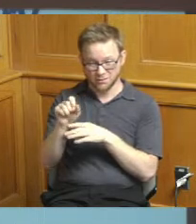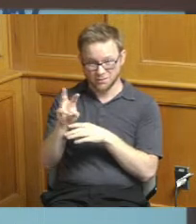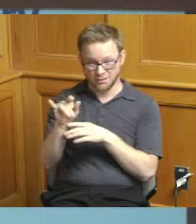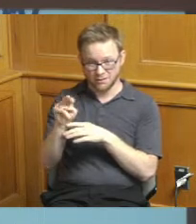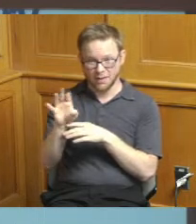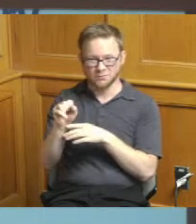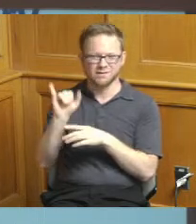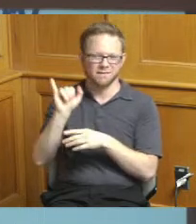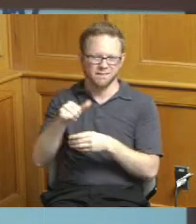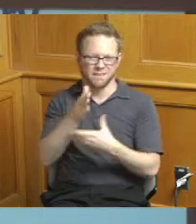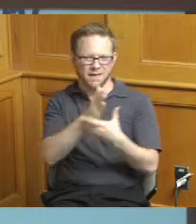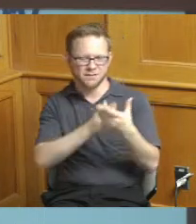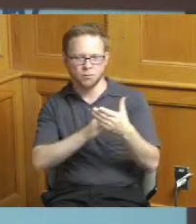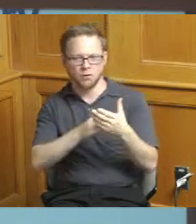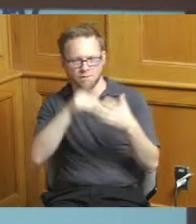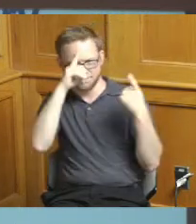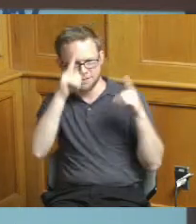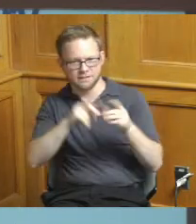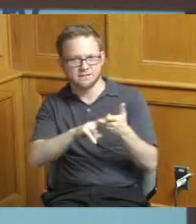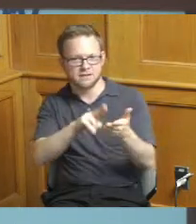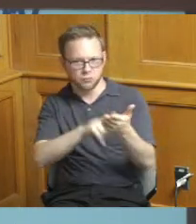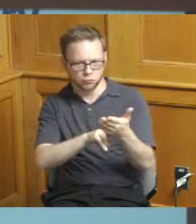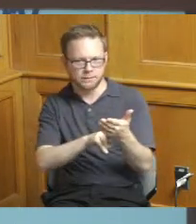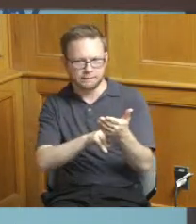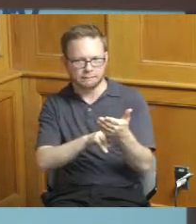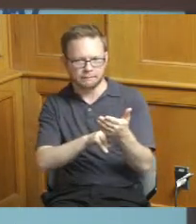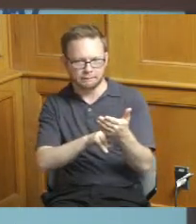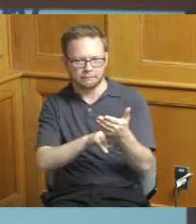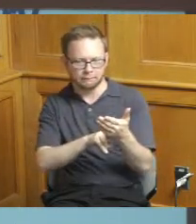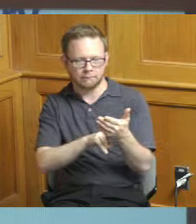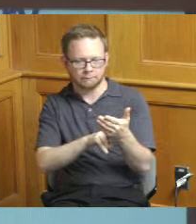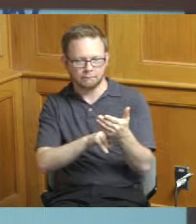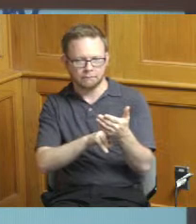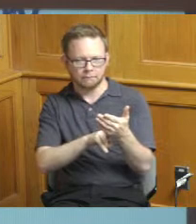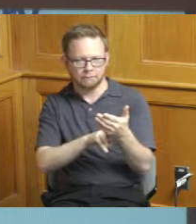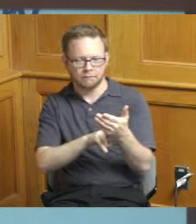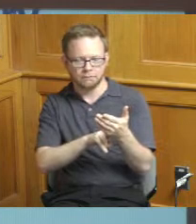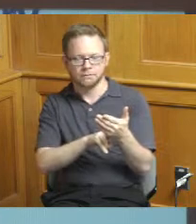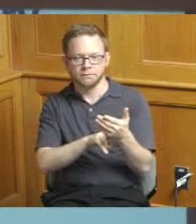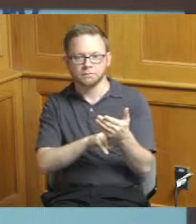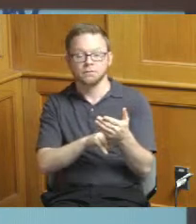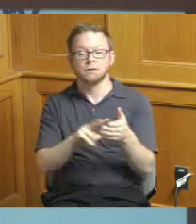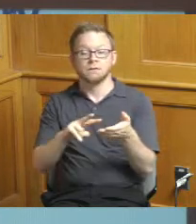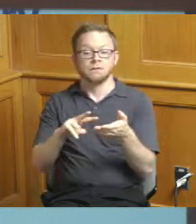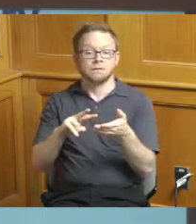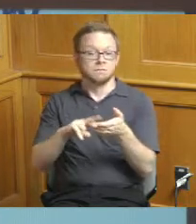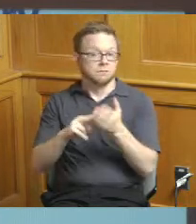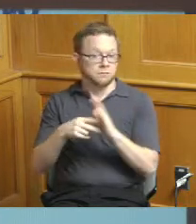so that funding counts toward our consent decree spend and this is where we are able to repair